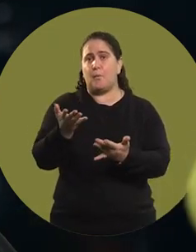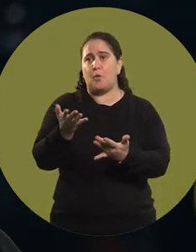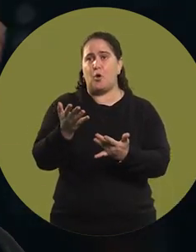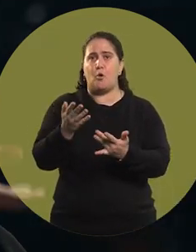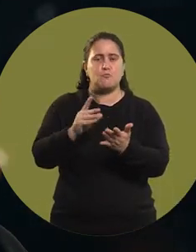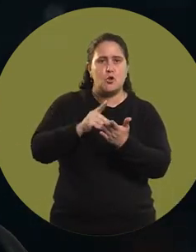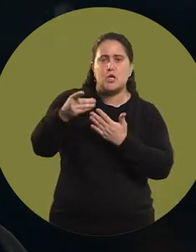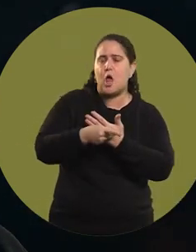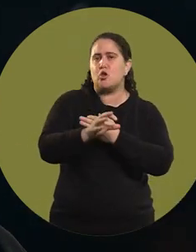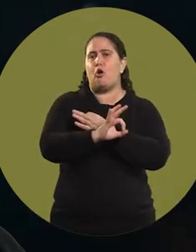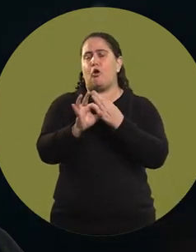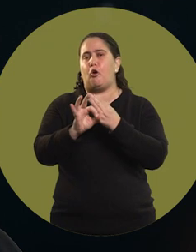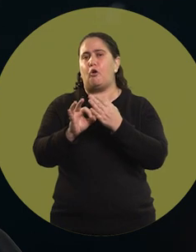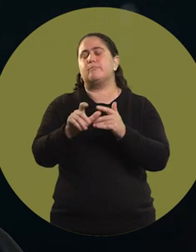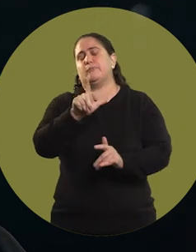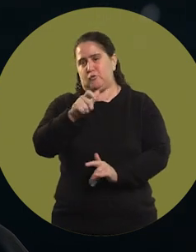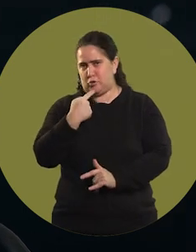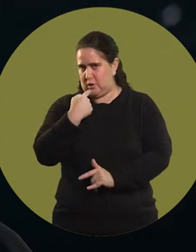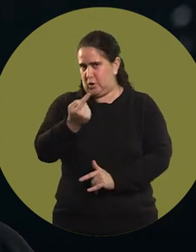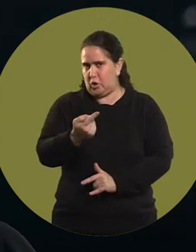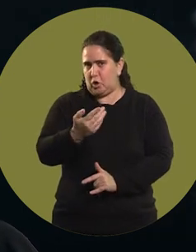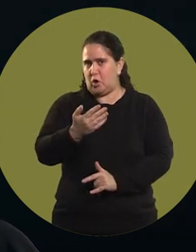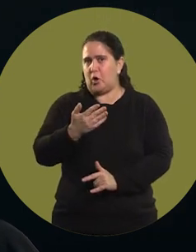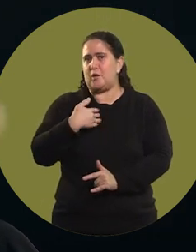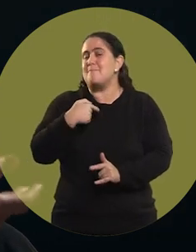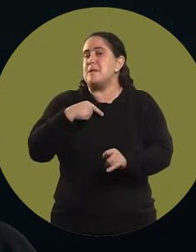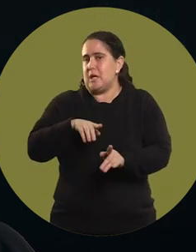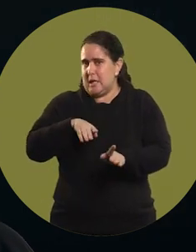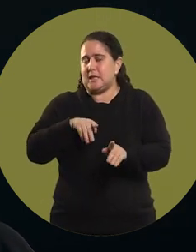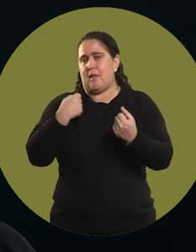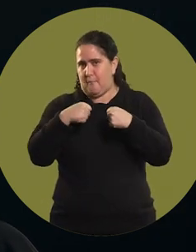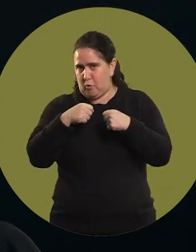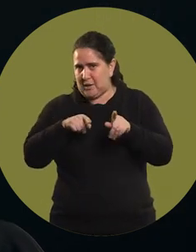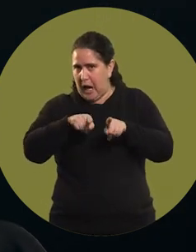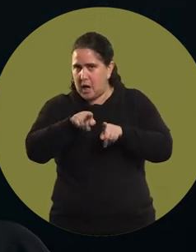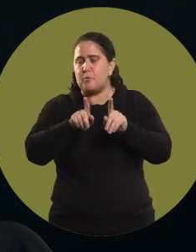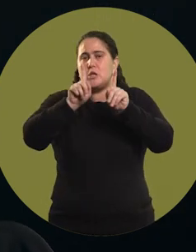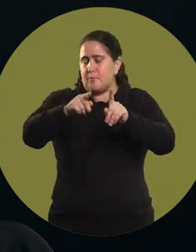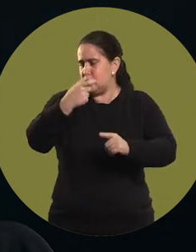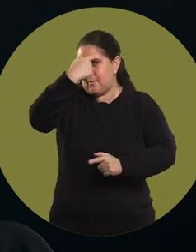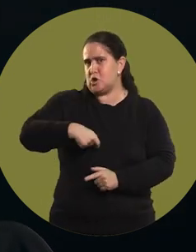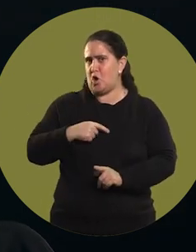in a project, and I am obviously referring to my sports career here, or as a person,